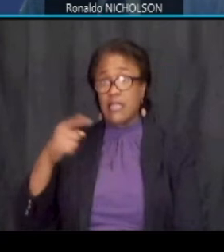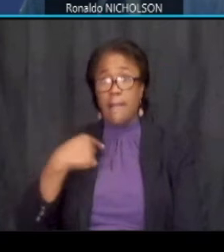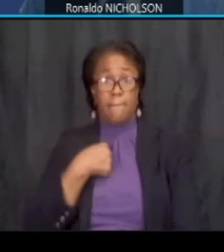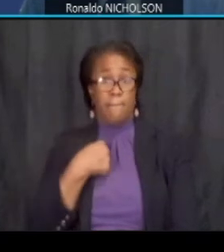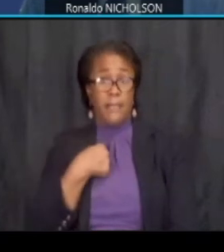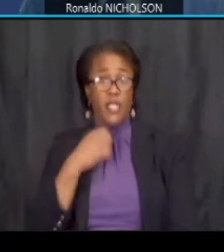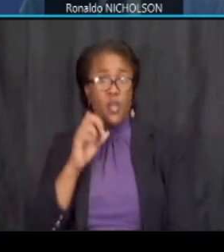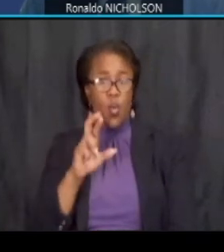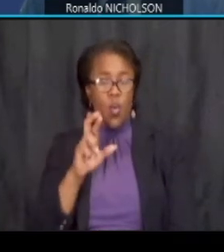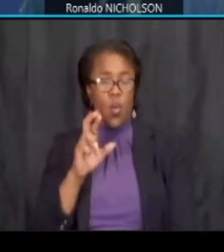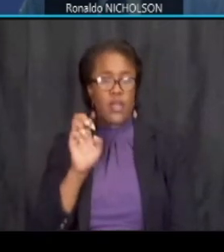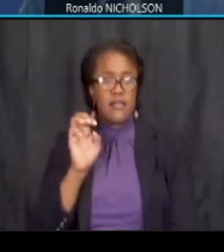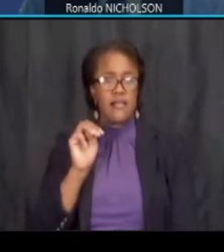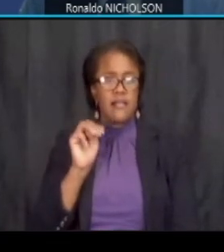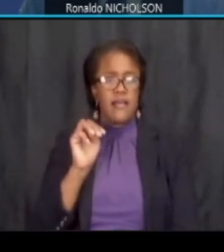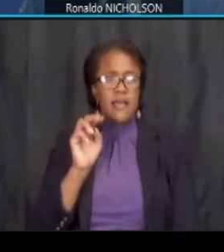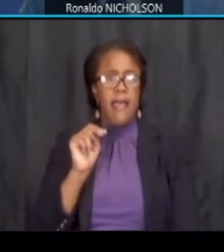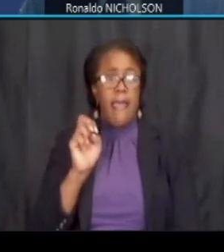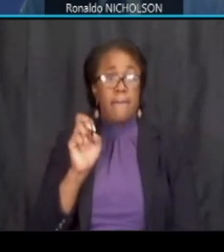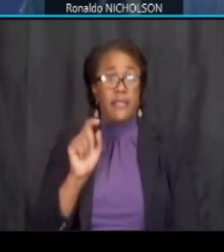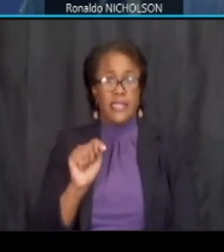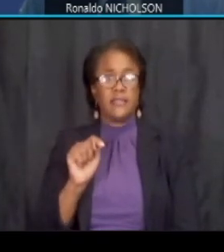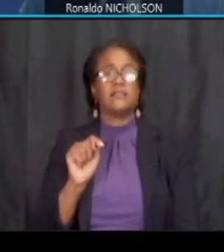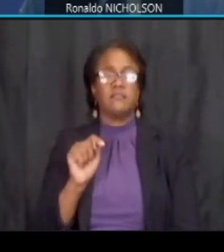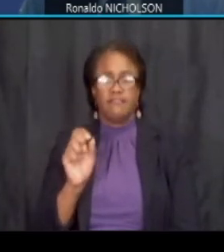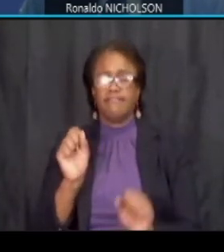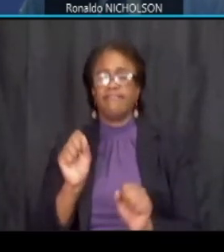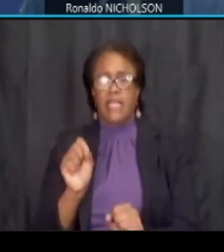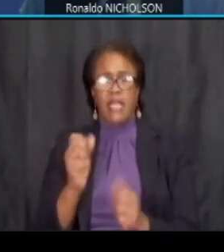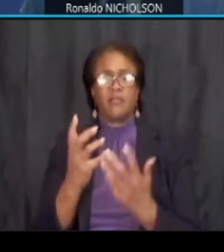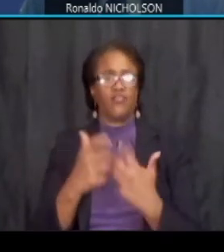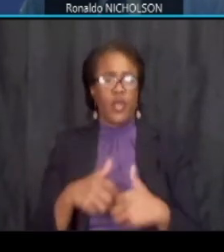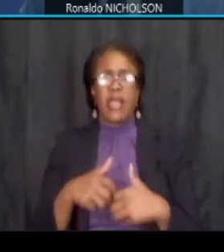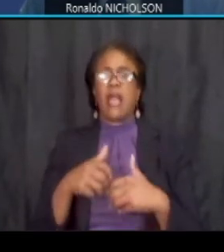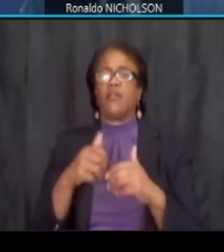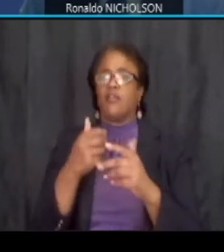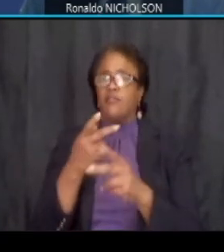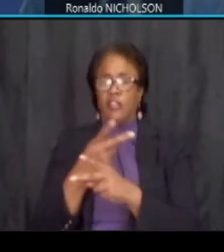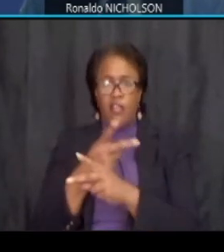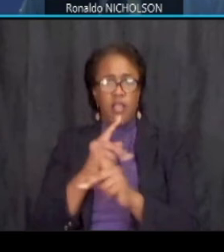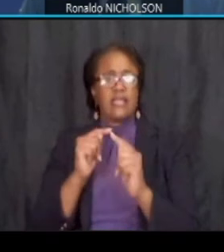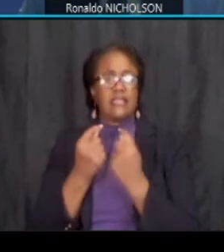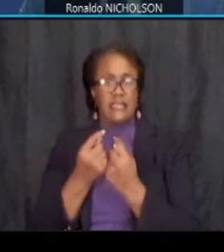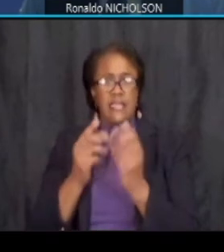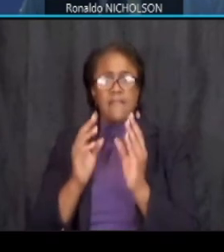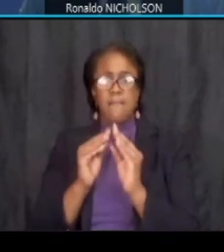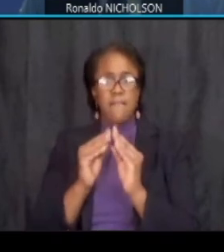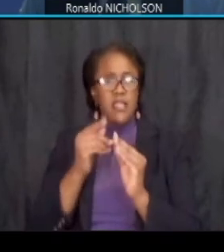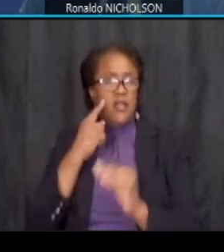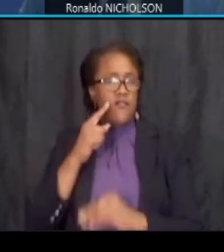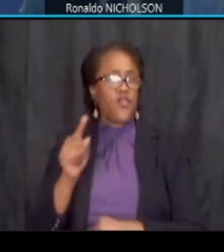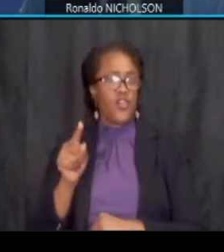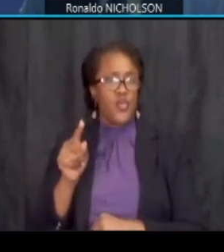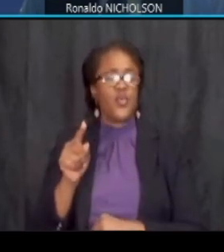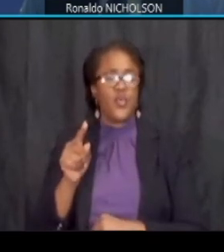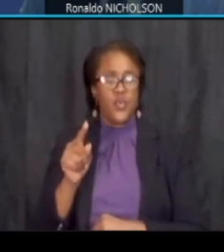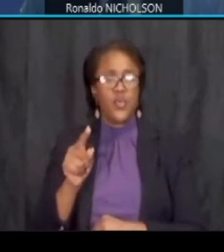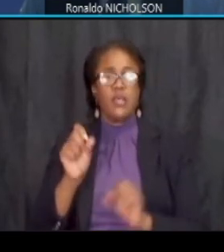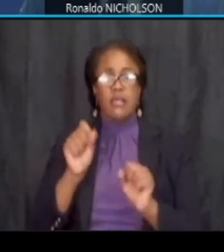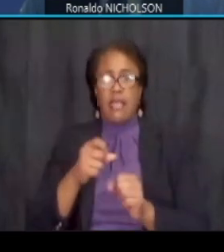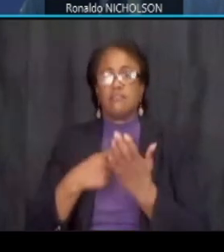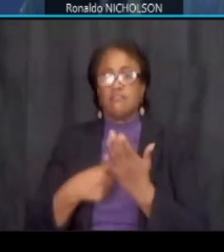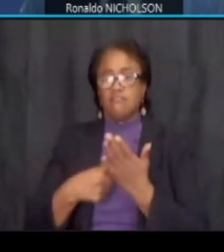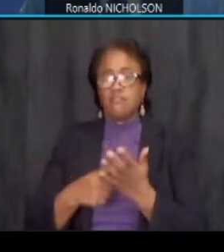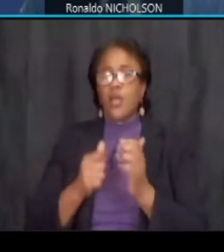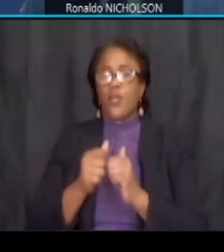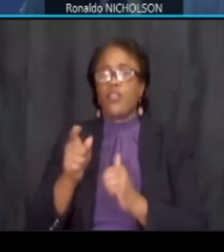eminent um we can work out a teams meeting for you to talk to you about those details of our design